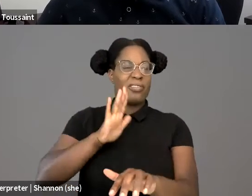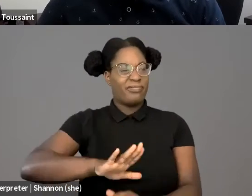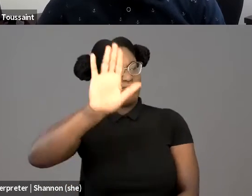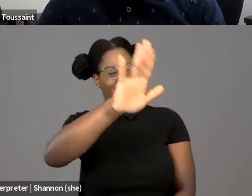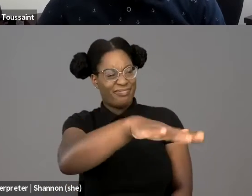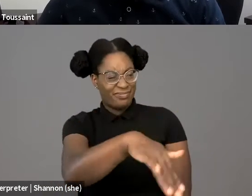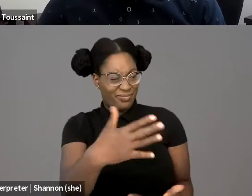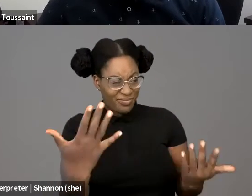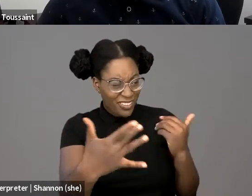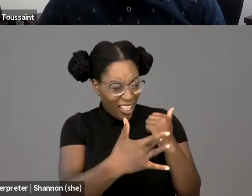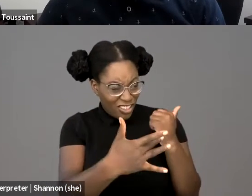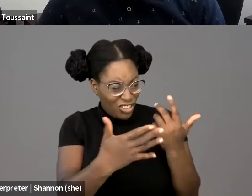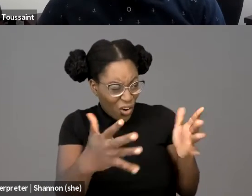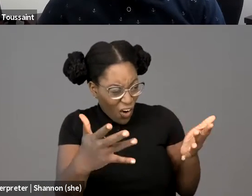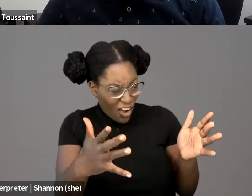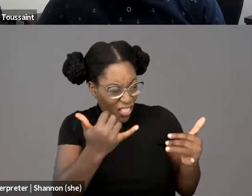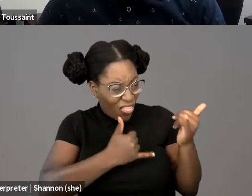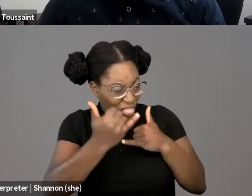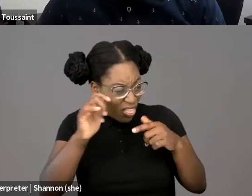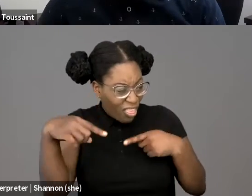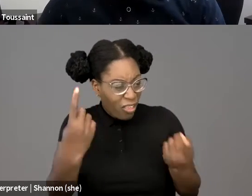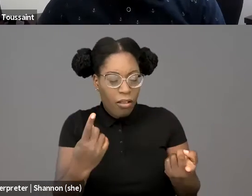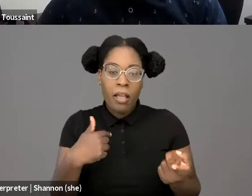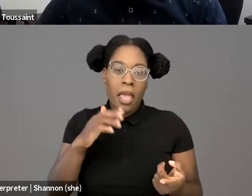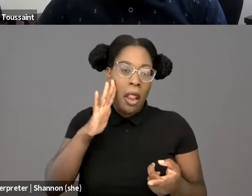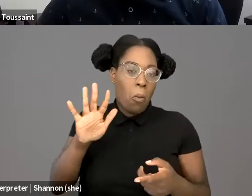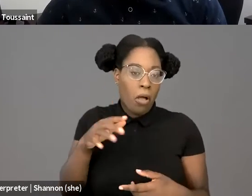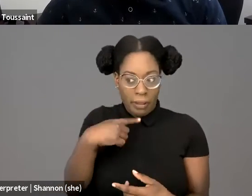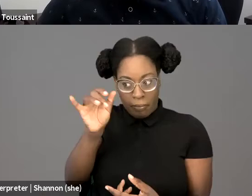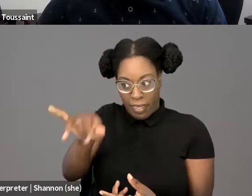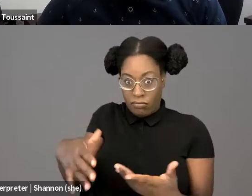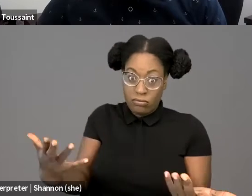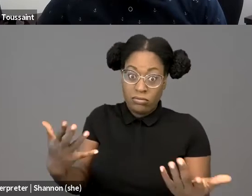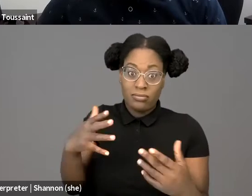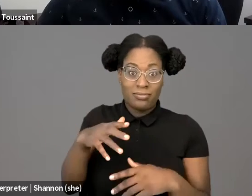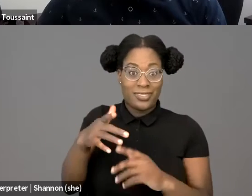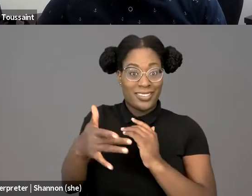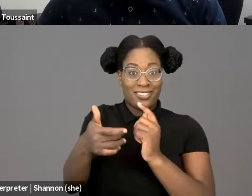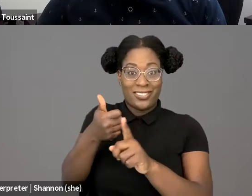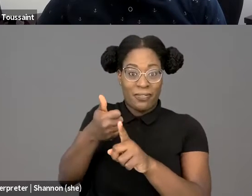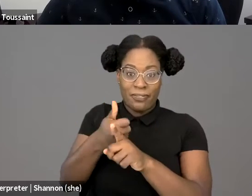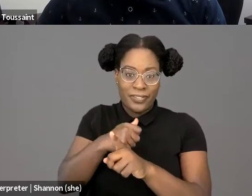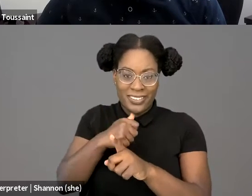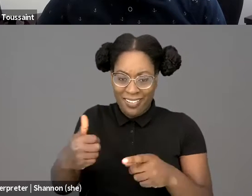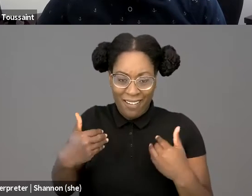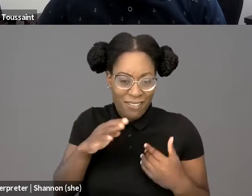my project is not only about imagining technologies that have been purged of biases,